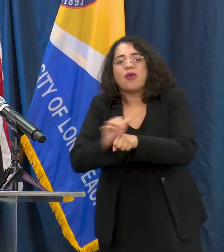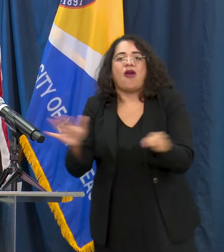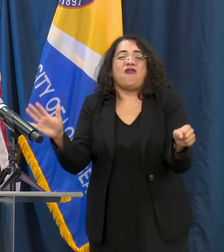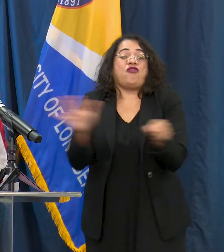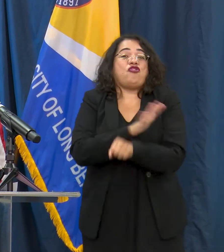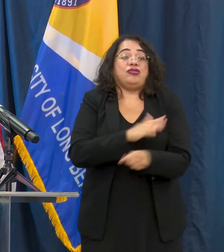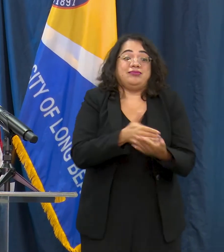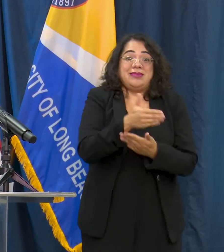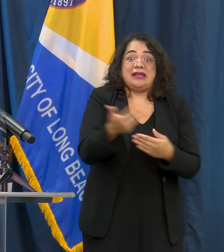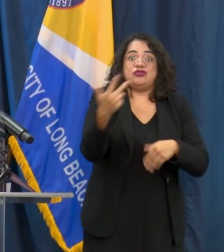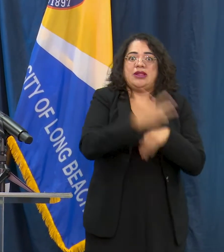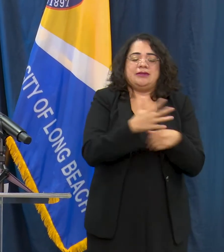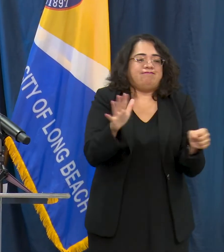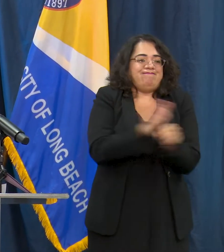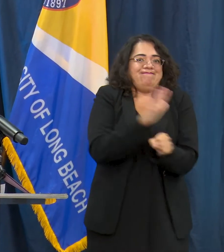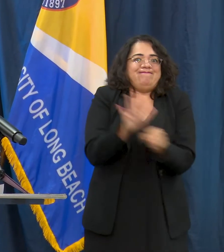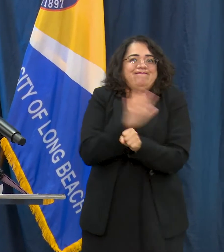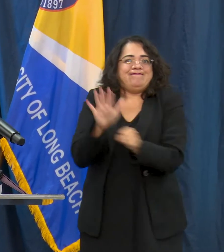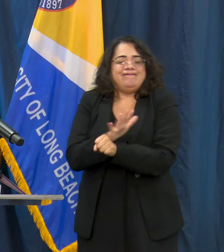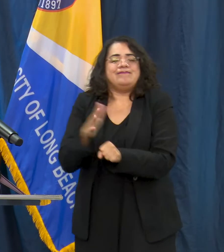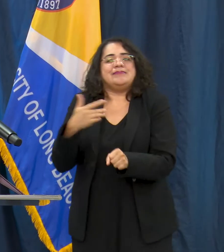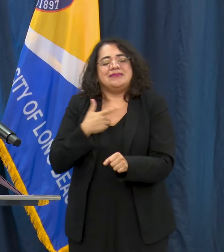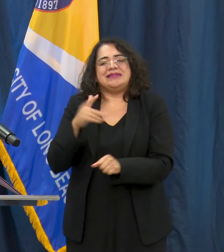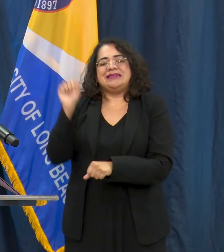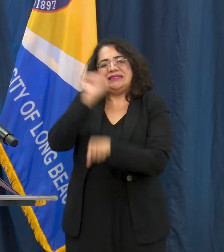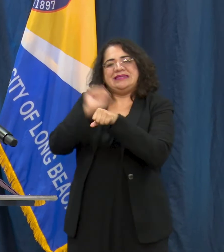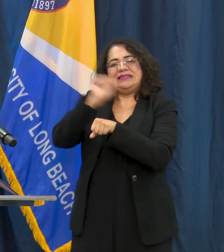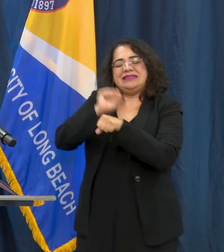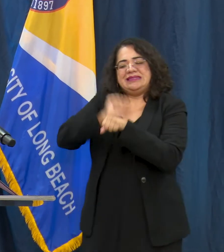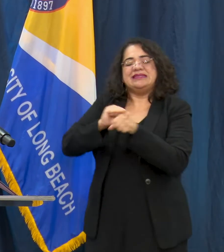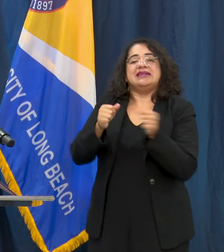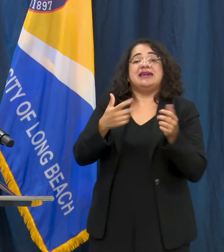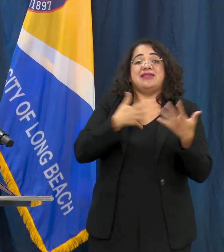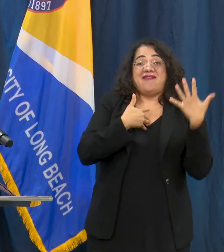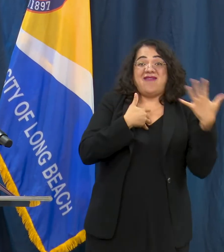so we are working to see if we can expand that but our Health Officer Dr.